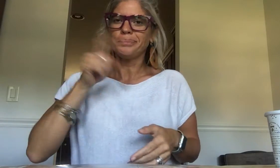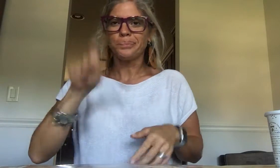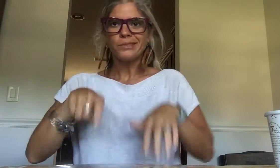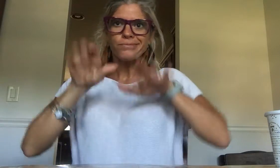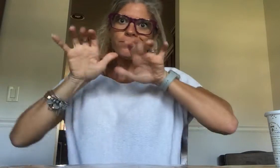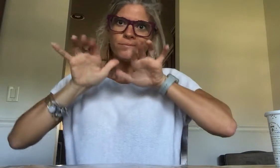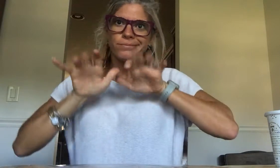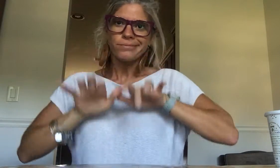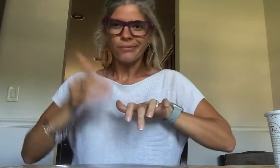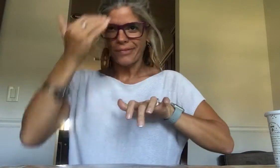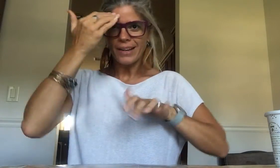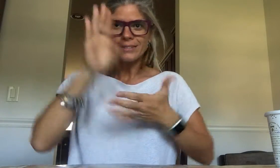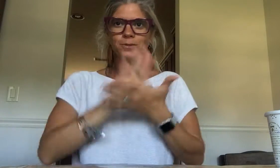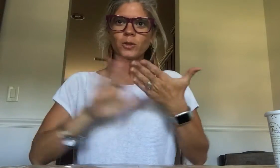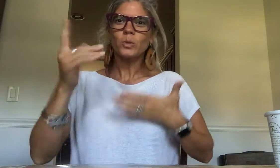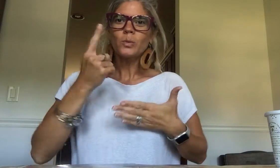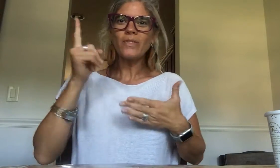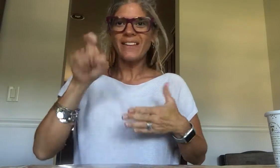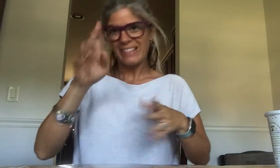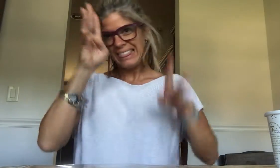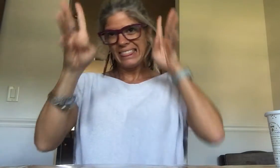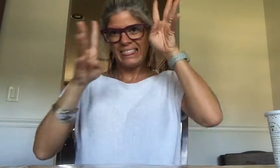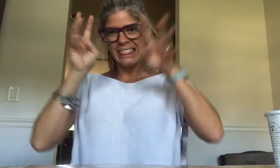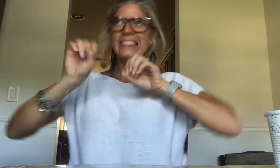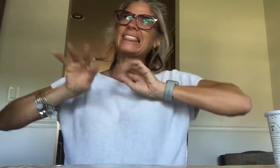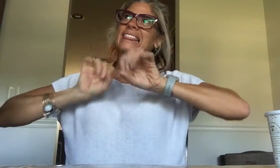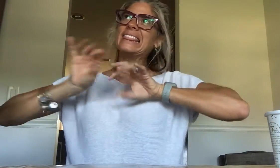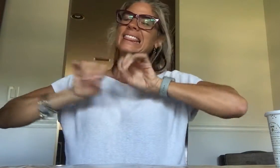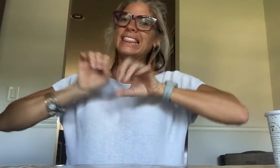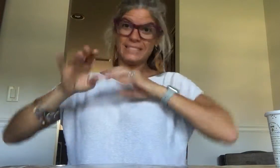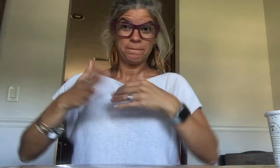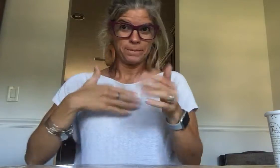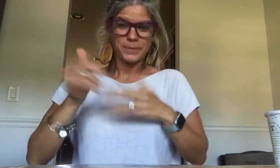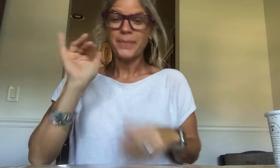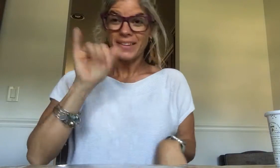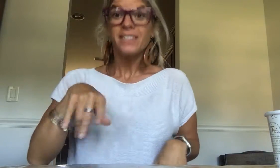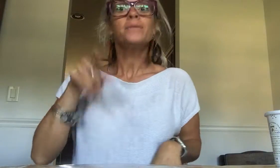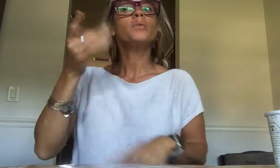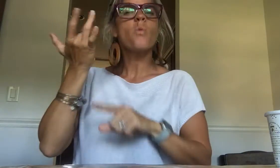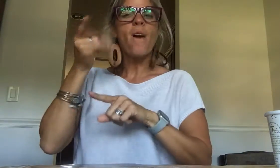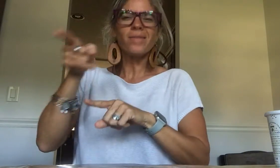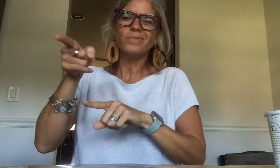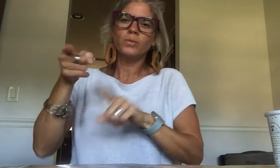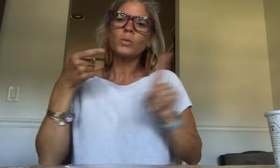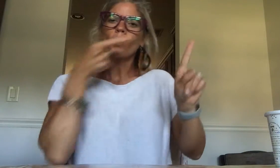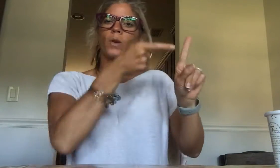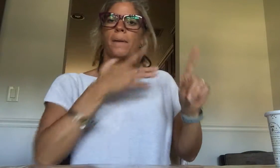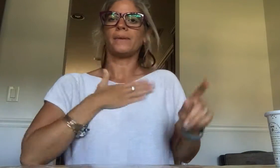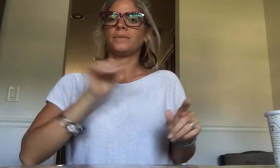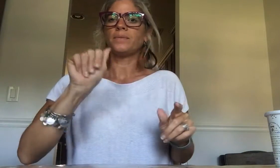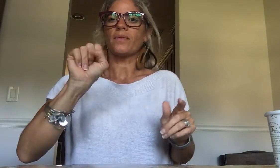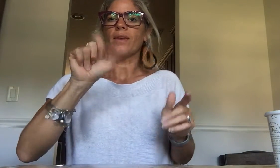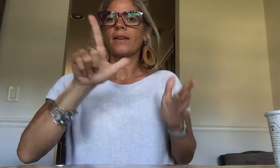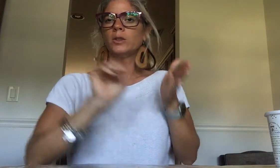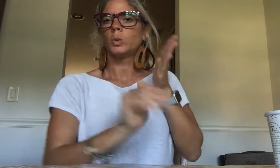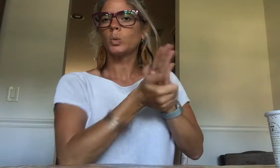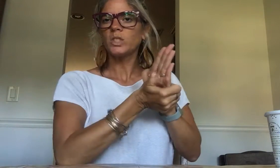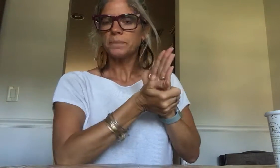It requires a substantial amount of typing College course force you to conceive thoughts -- (type type type to satisfy the word count!) Anyways... I'm doing this course with the end goal of an ASL endorsement